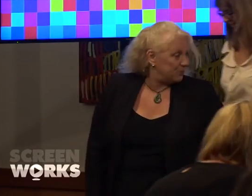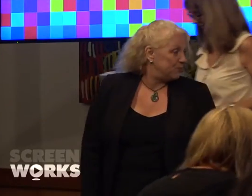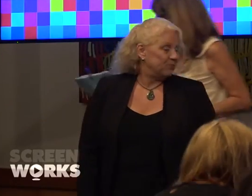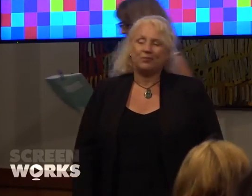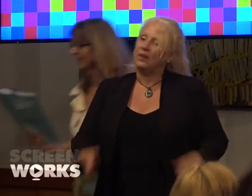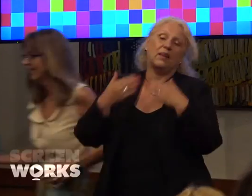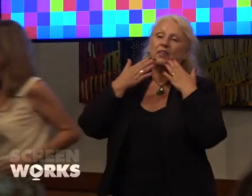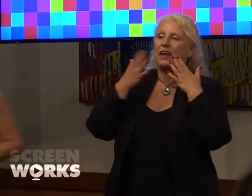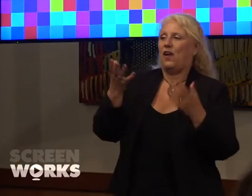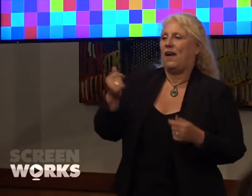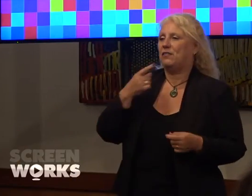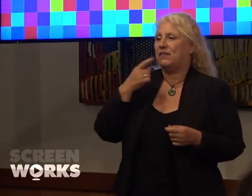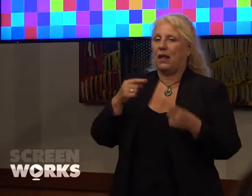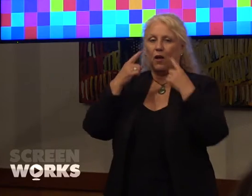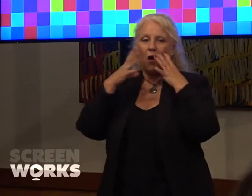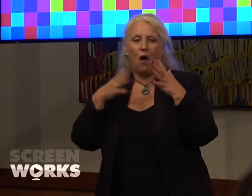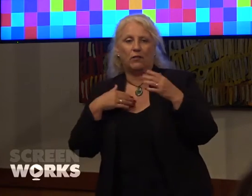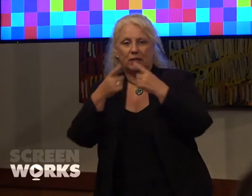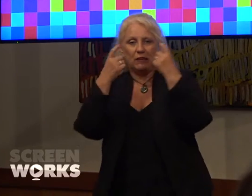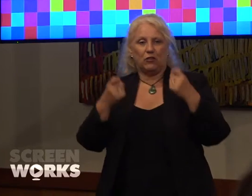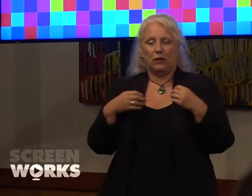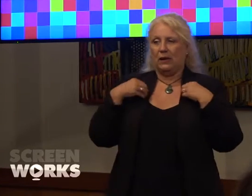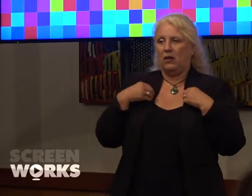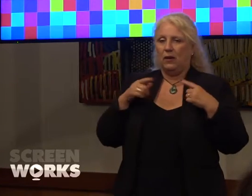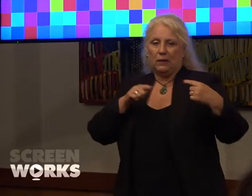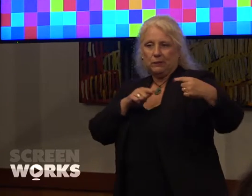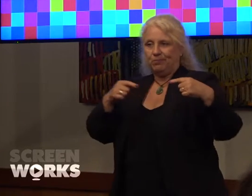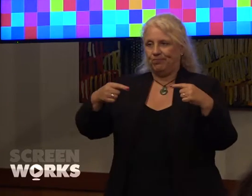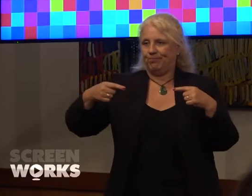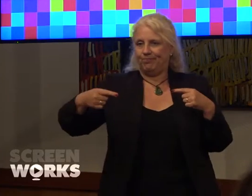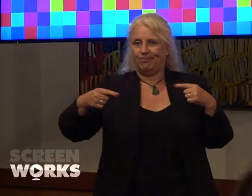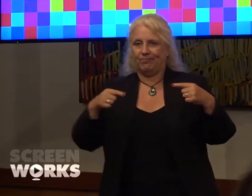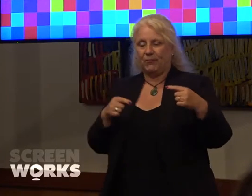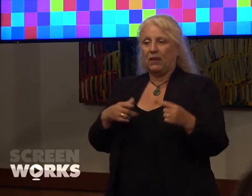Thank you and i have to say often screen agencies are pitted against each other and on this, you know, we're an